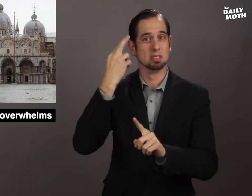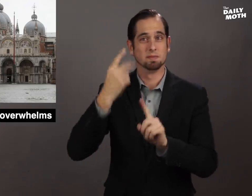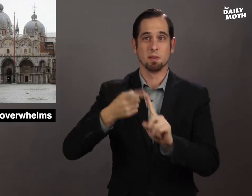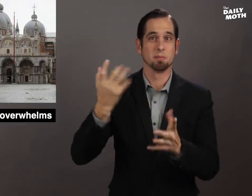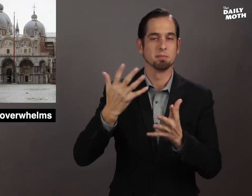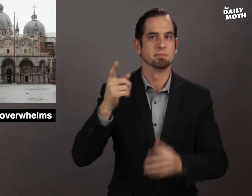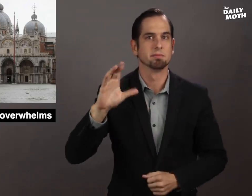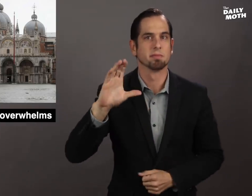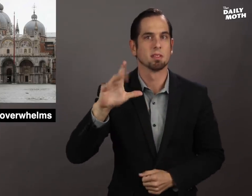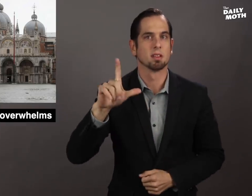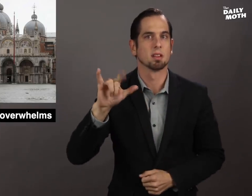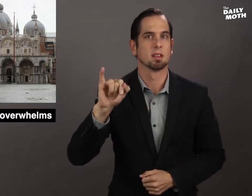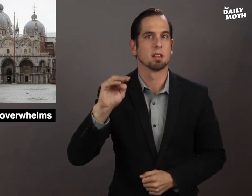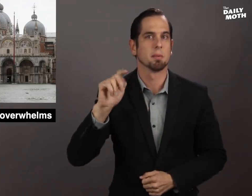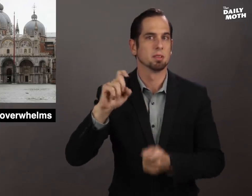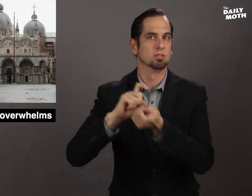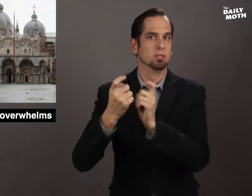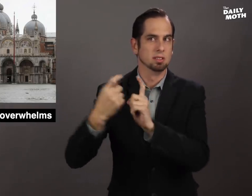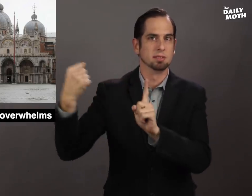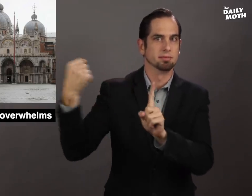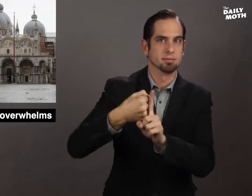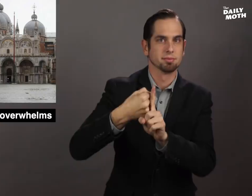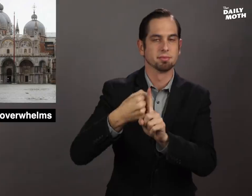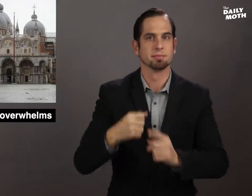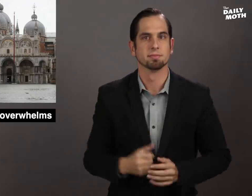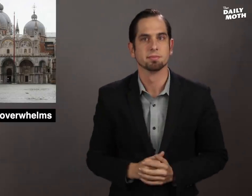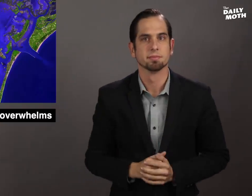a result of climate change.